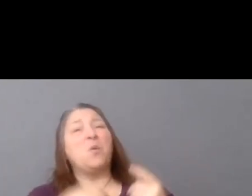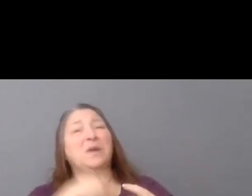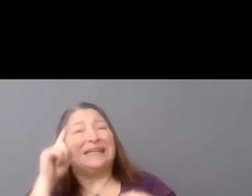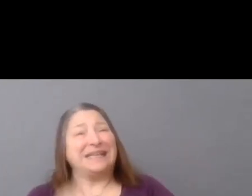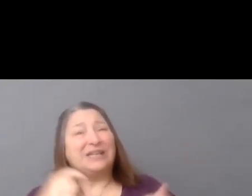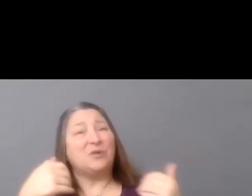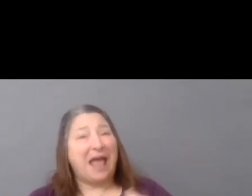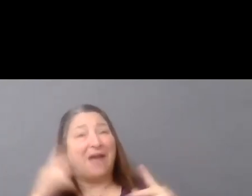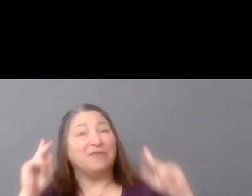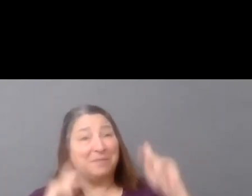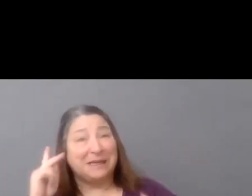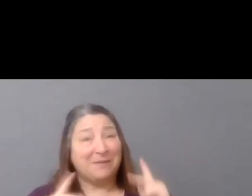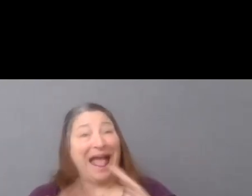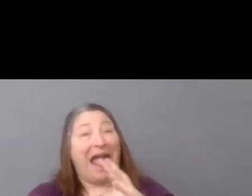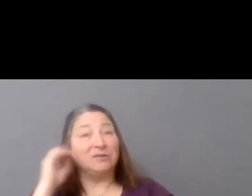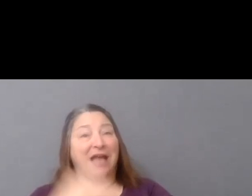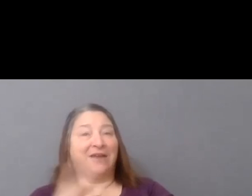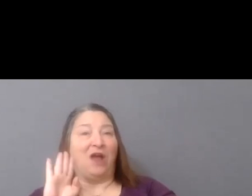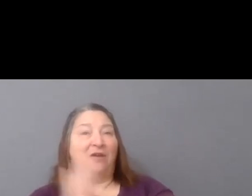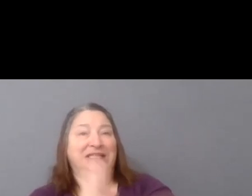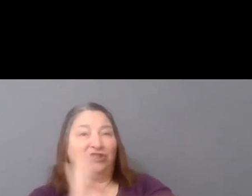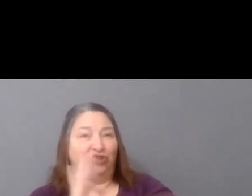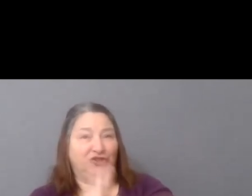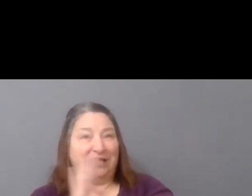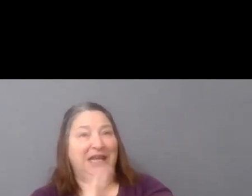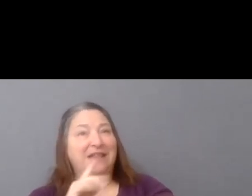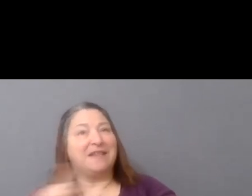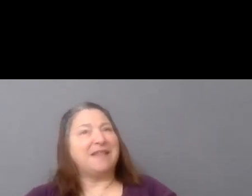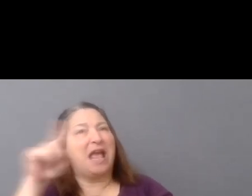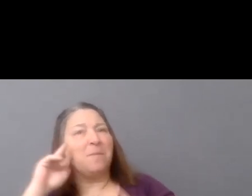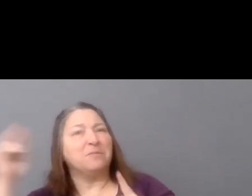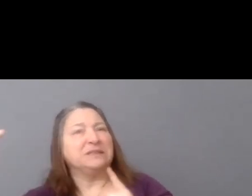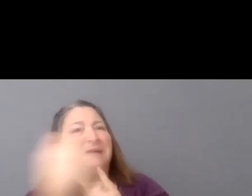who have a bit of distance and perspective to help us do the kind of critical thinking